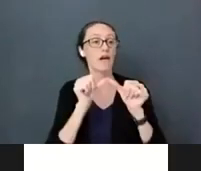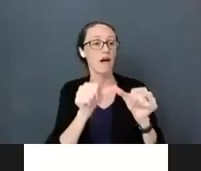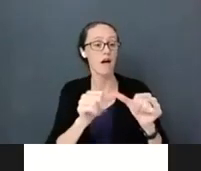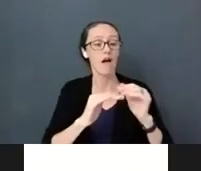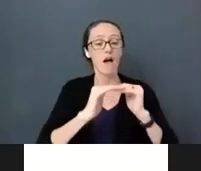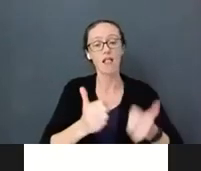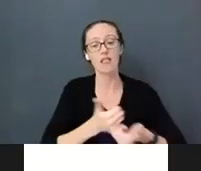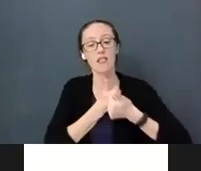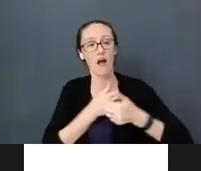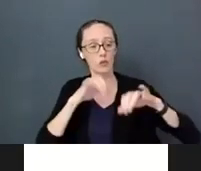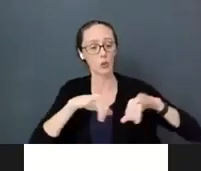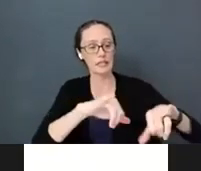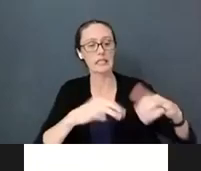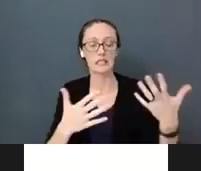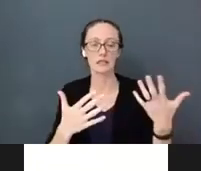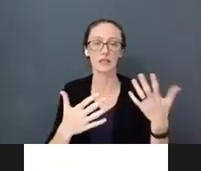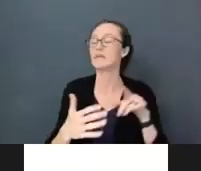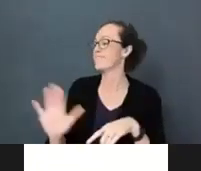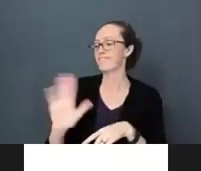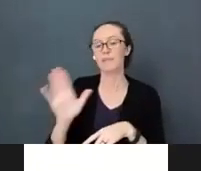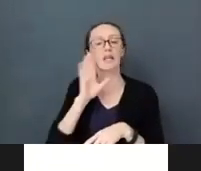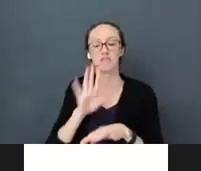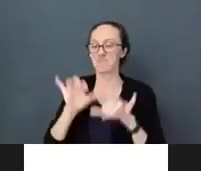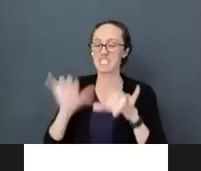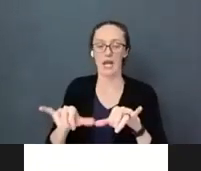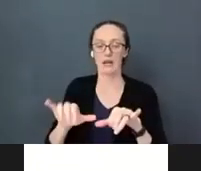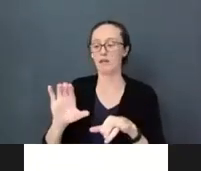with us no matter what. What will happen will happen is that the level of cortisol will drop.